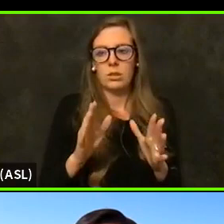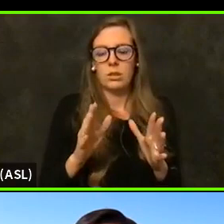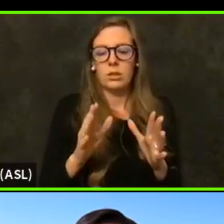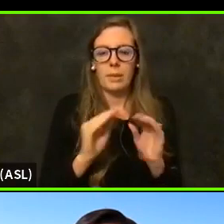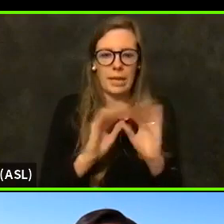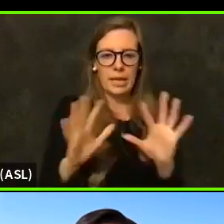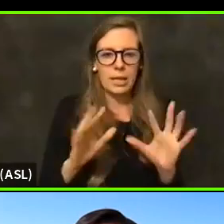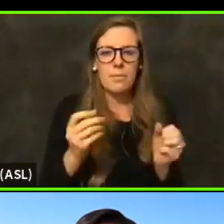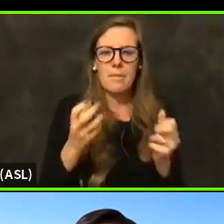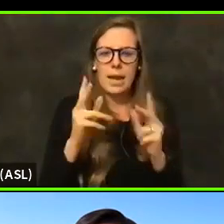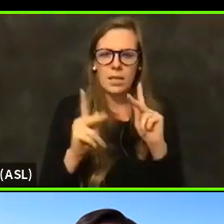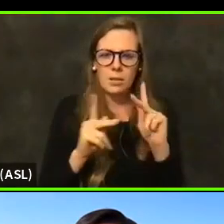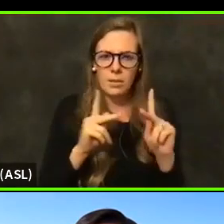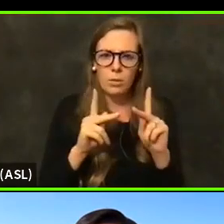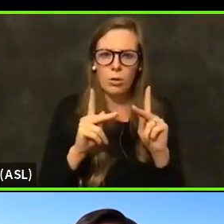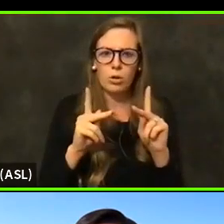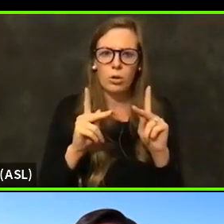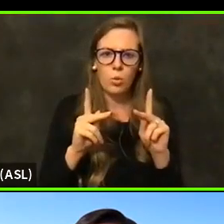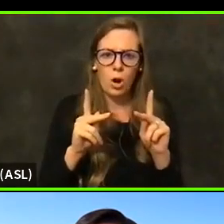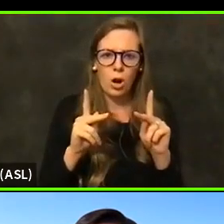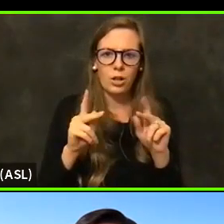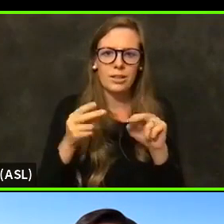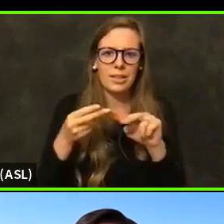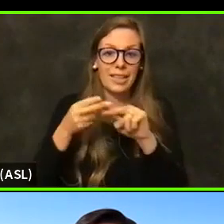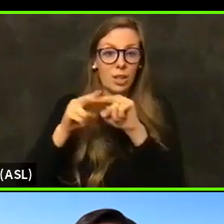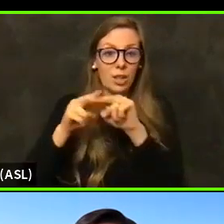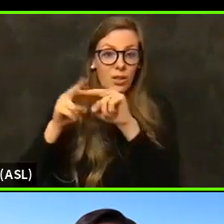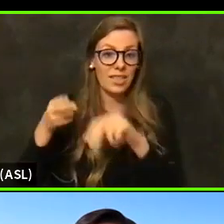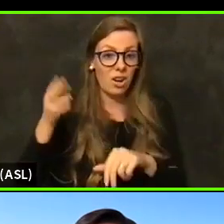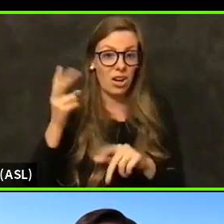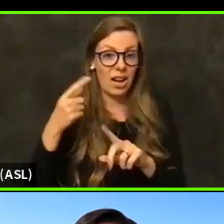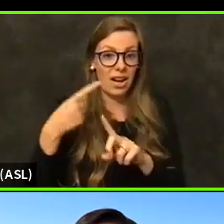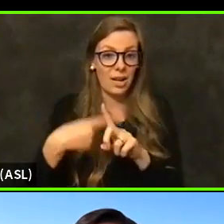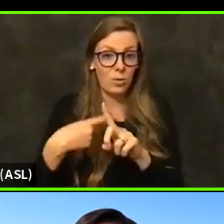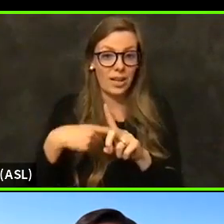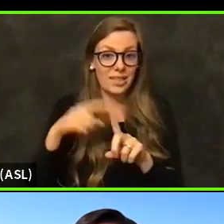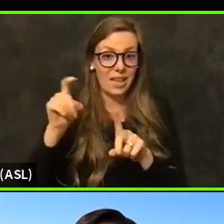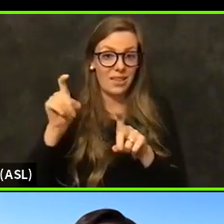driving our high rates of testing, which was a huge positive for